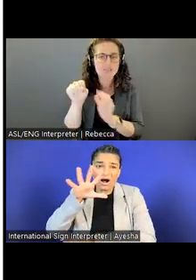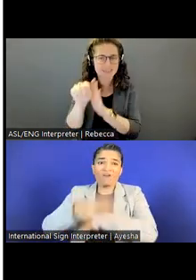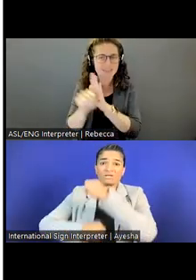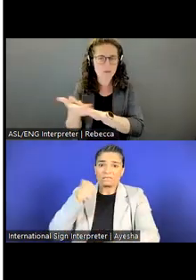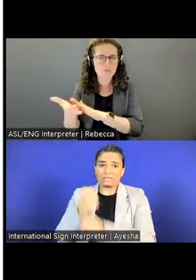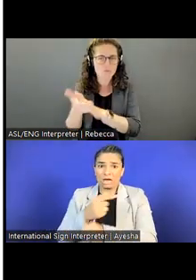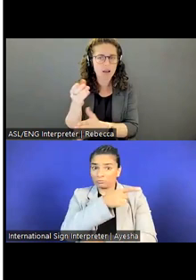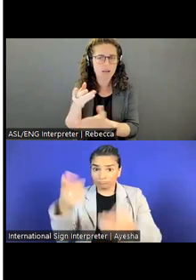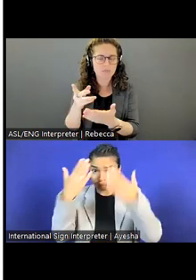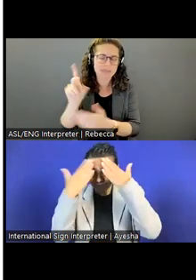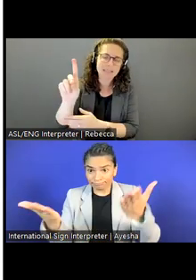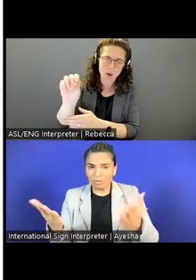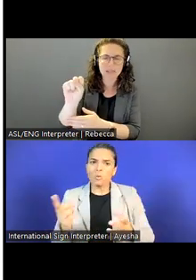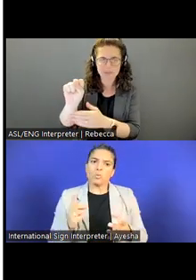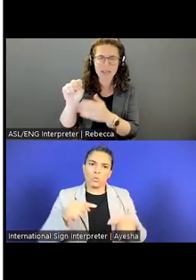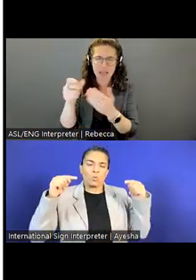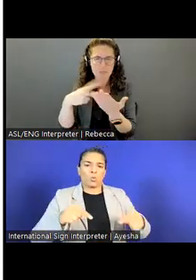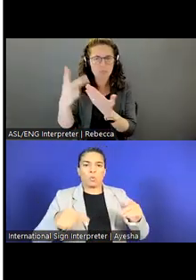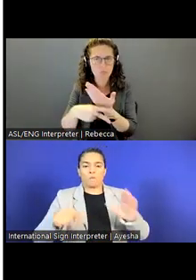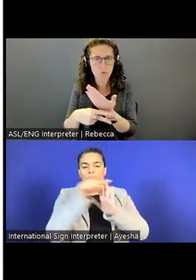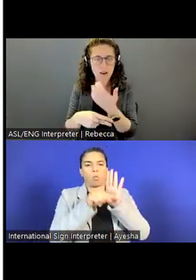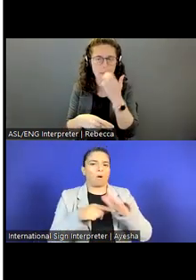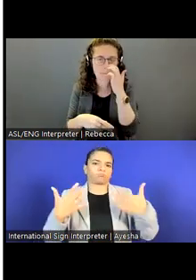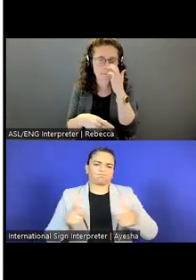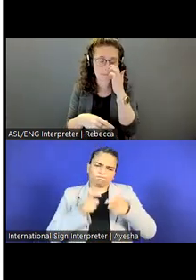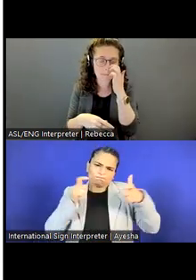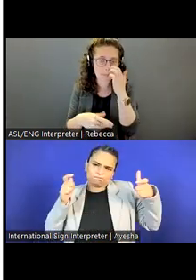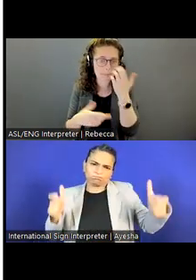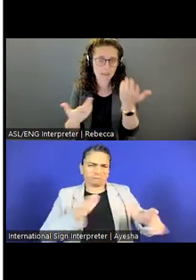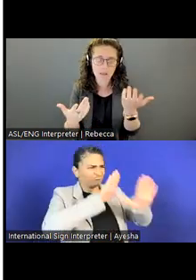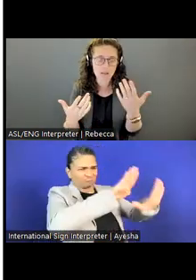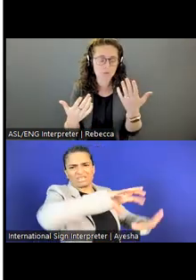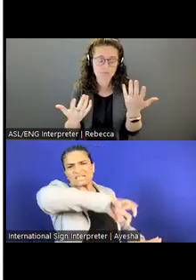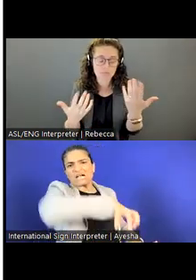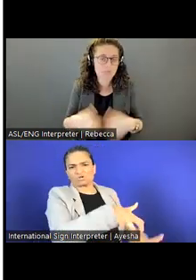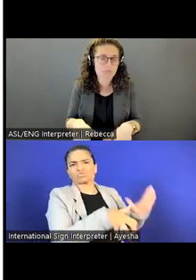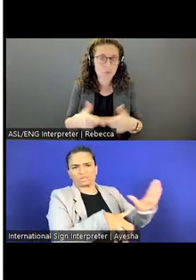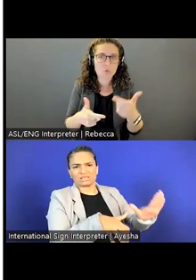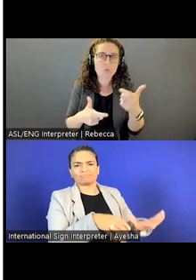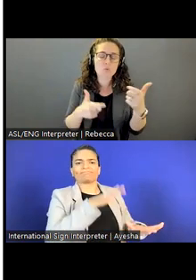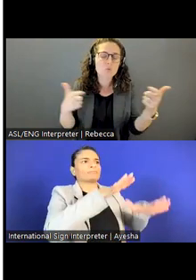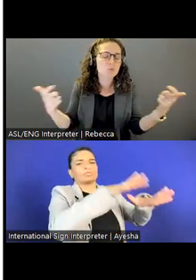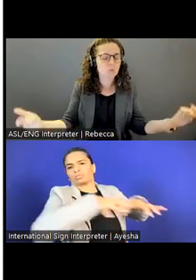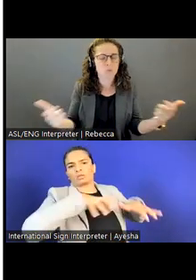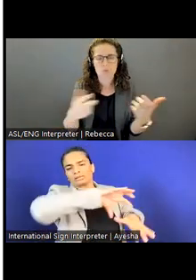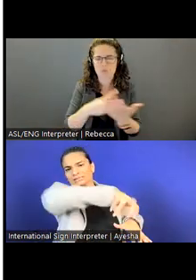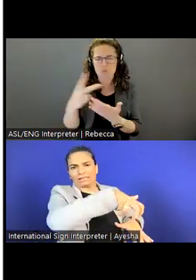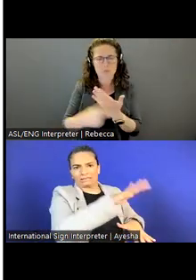Department of State, and it really it's a huge, huge multilateral program that we work